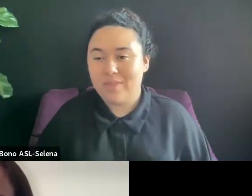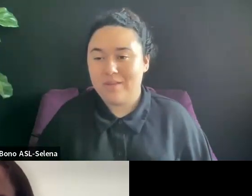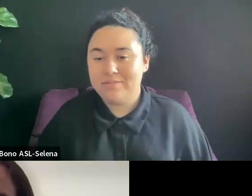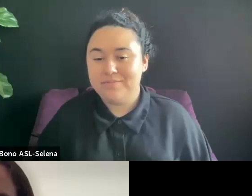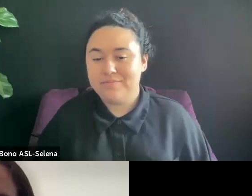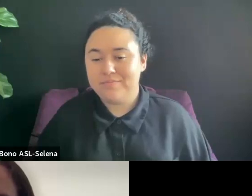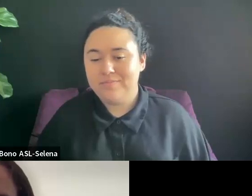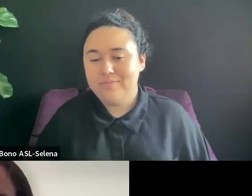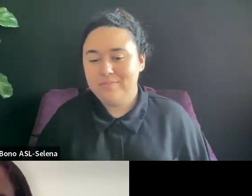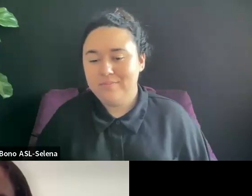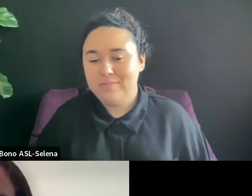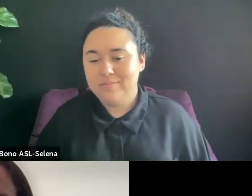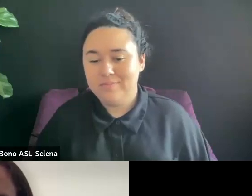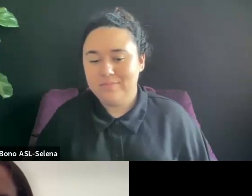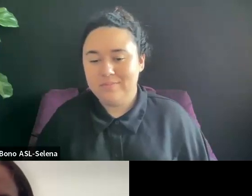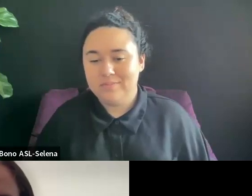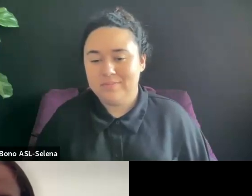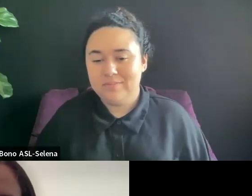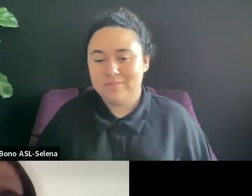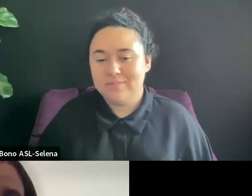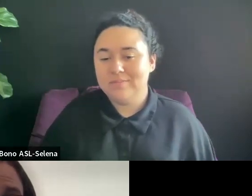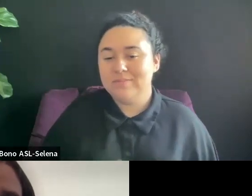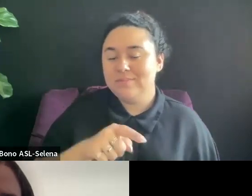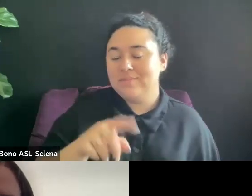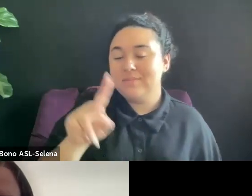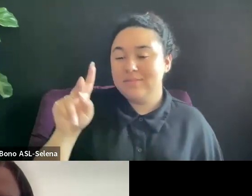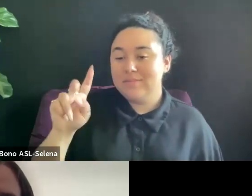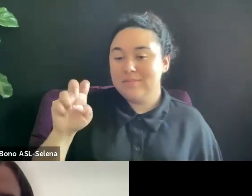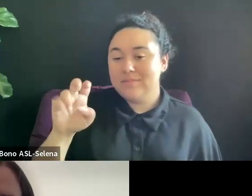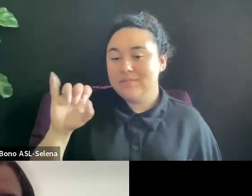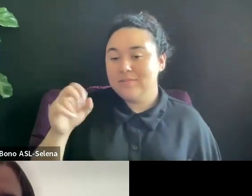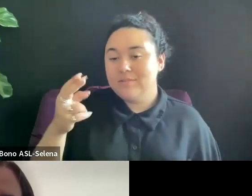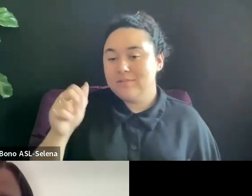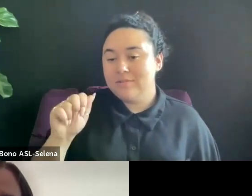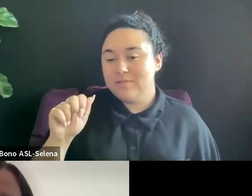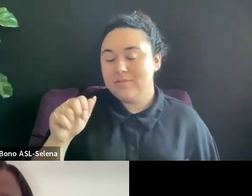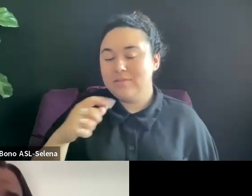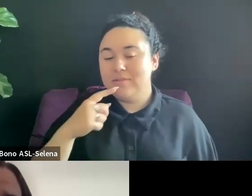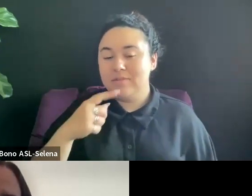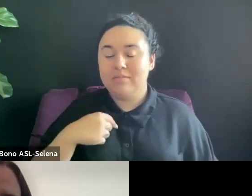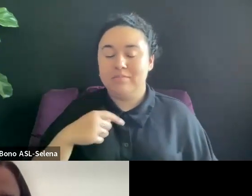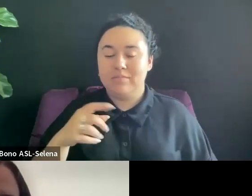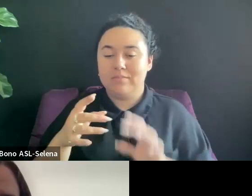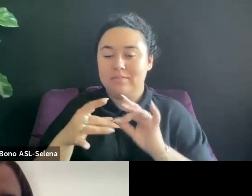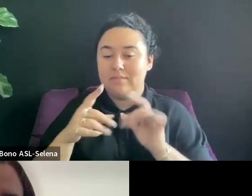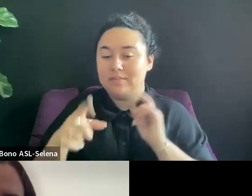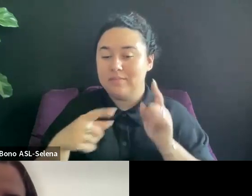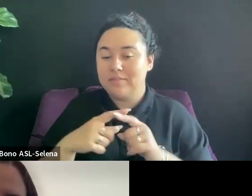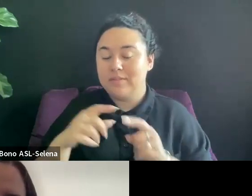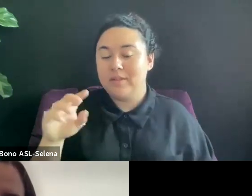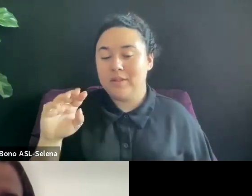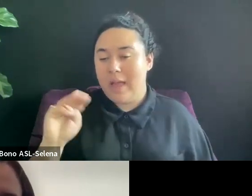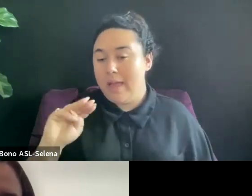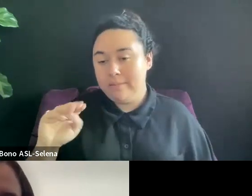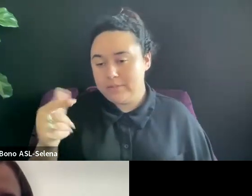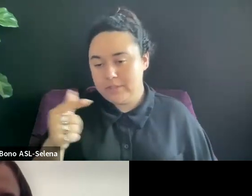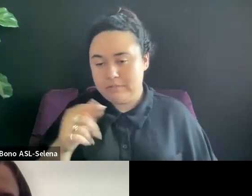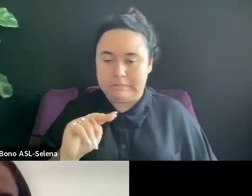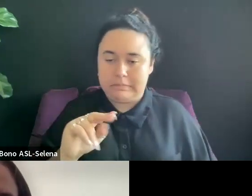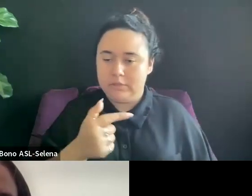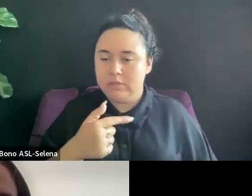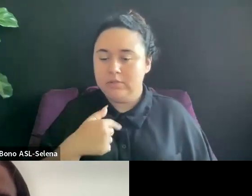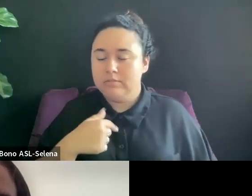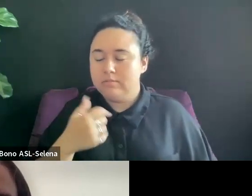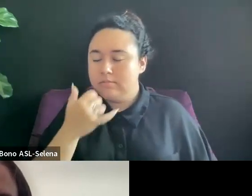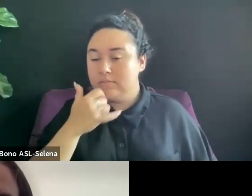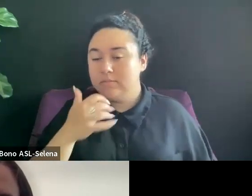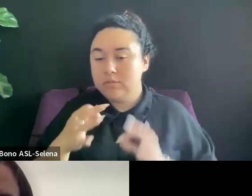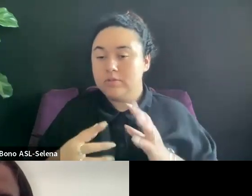IF I COULD CHIME IN ON THE MG QUESTION. I WOULD SAY THAT THE RANGE COULD BE AS LITTLE AS ZERO